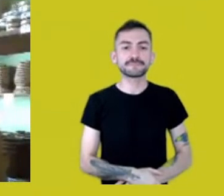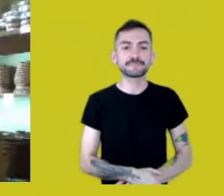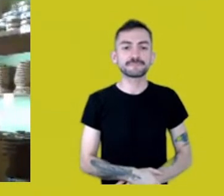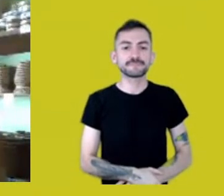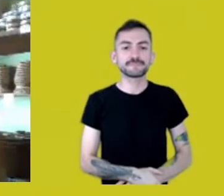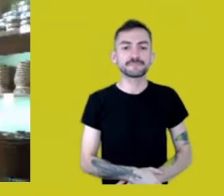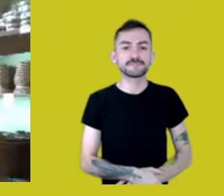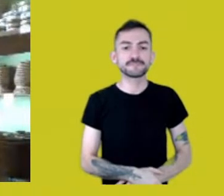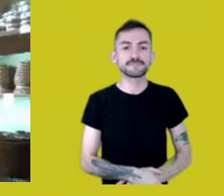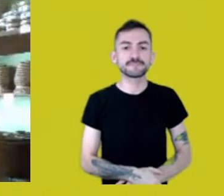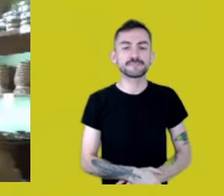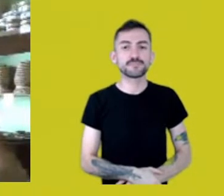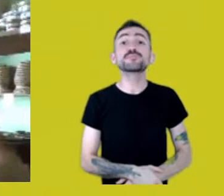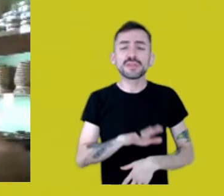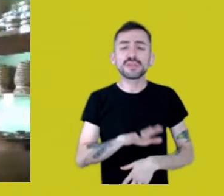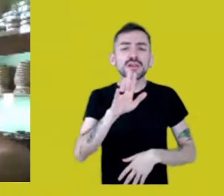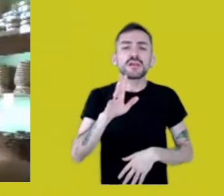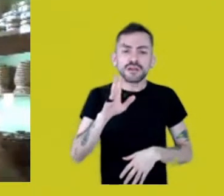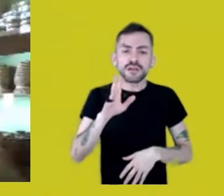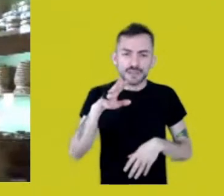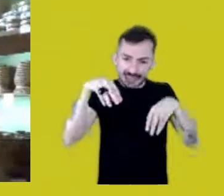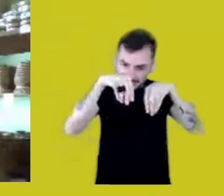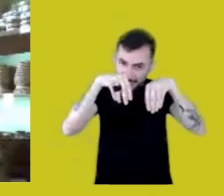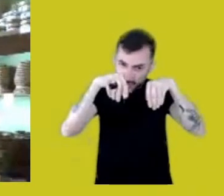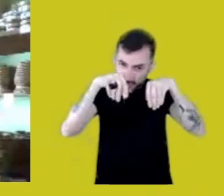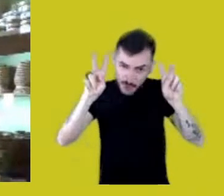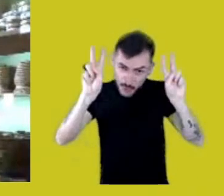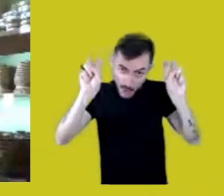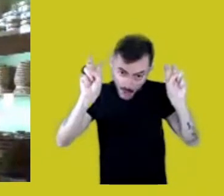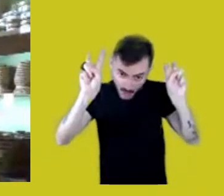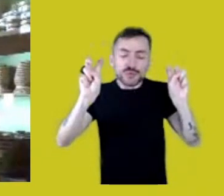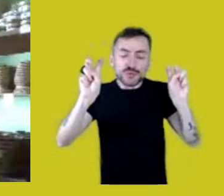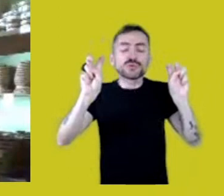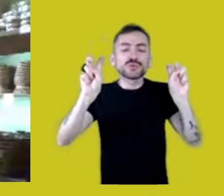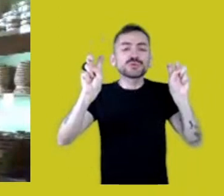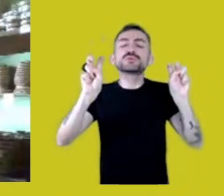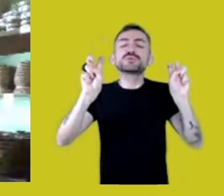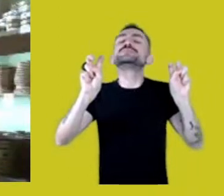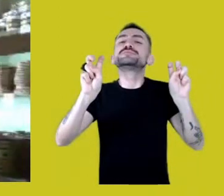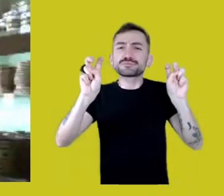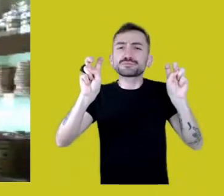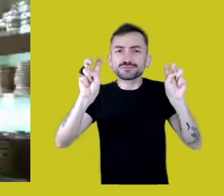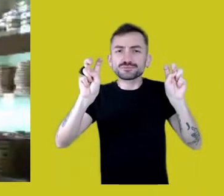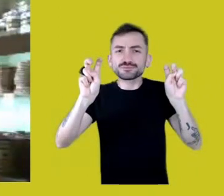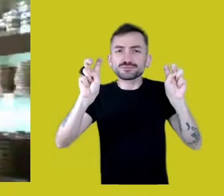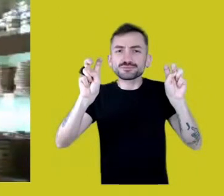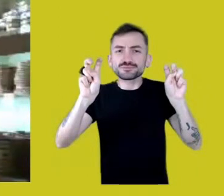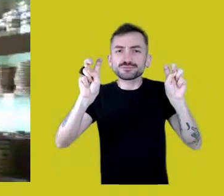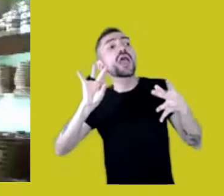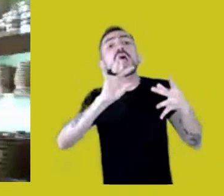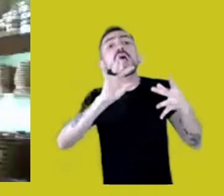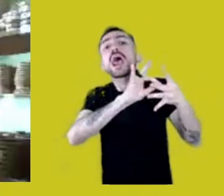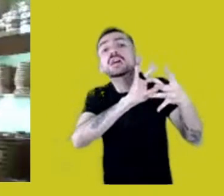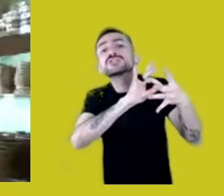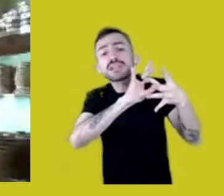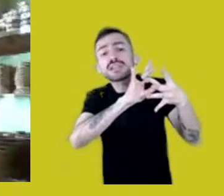The question of territory is directly related to a whole cosmovision,